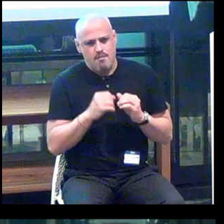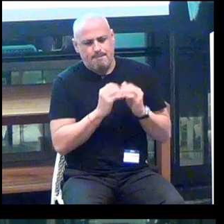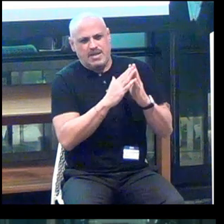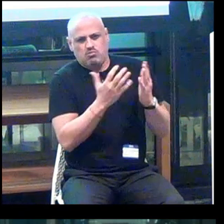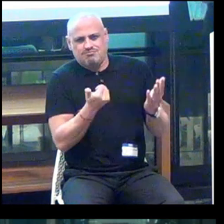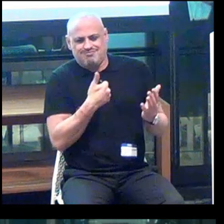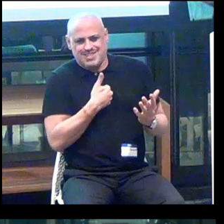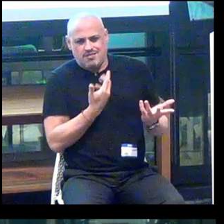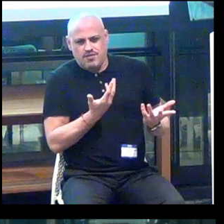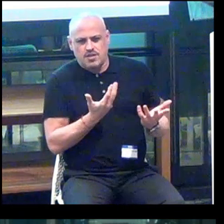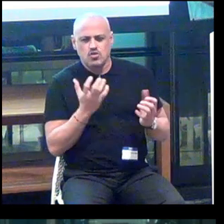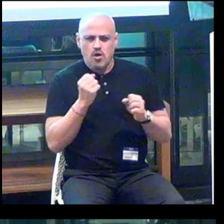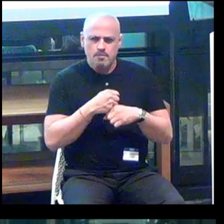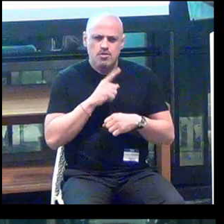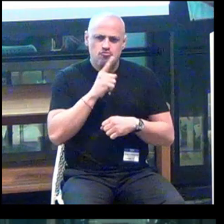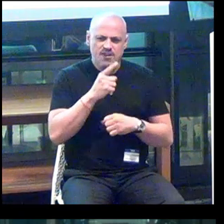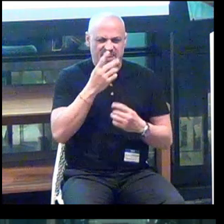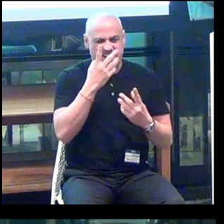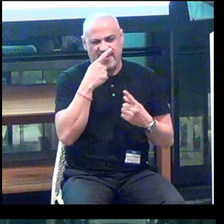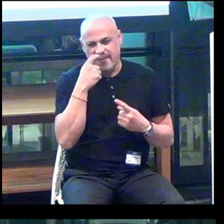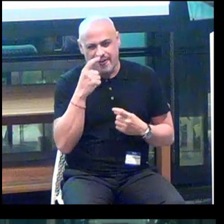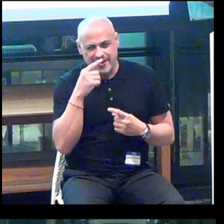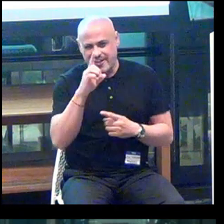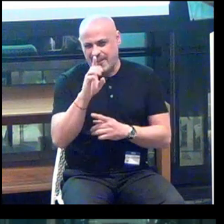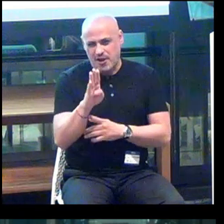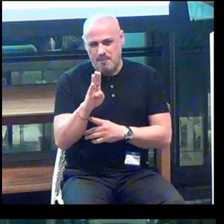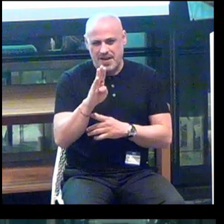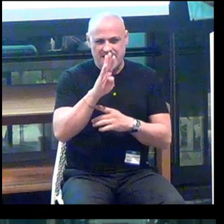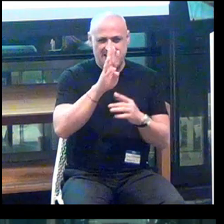So I made a really ugly database in Excel.